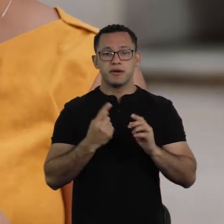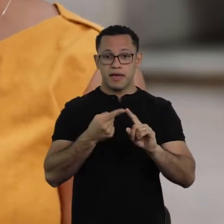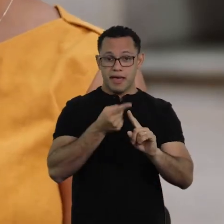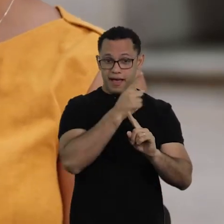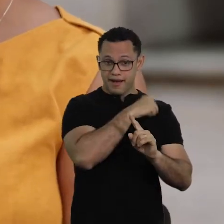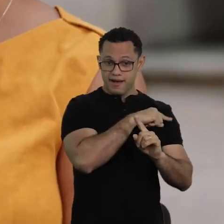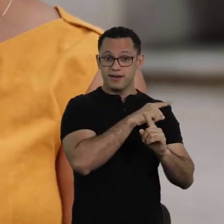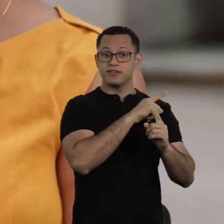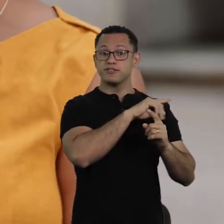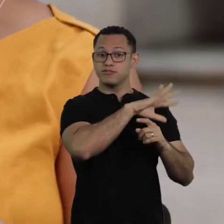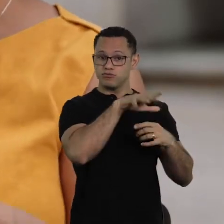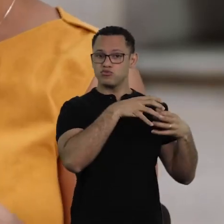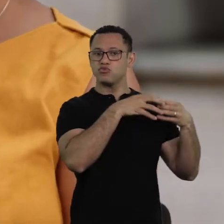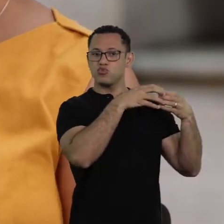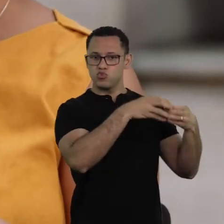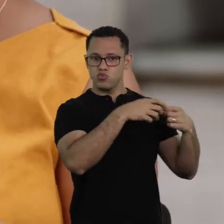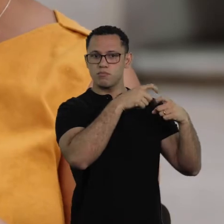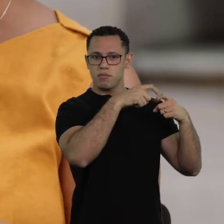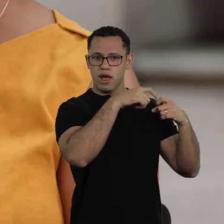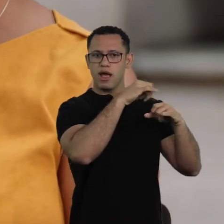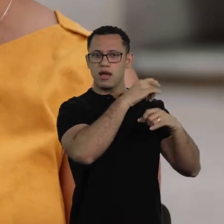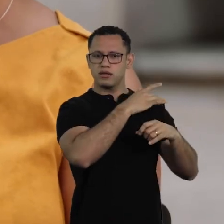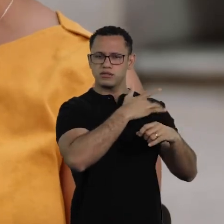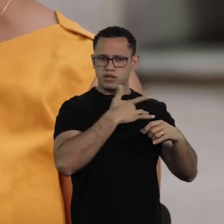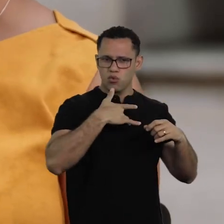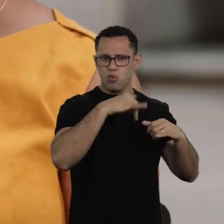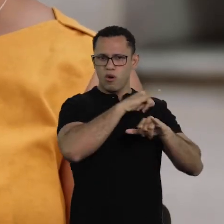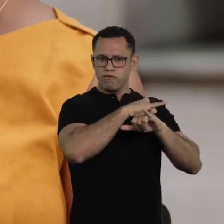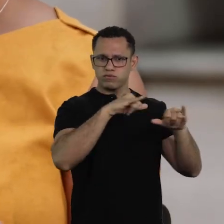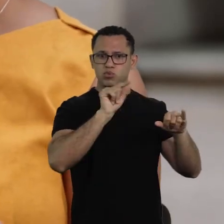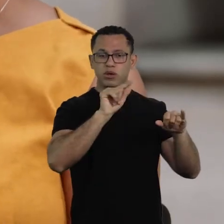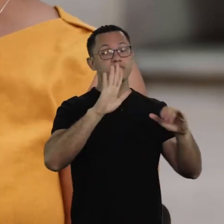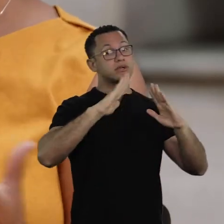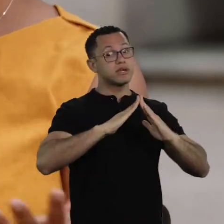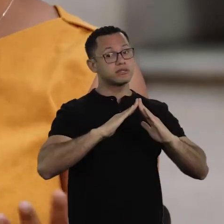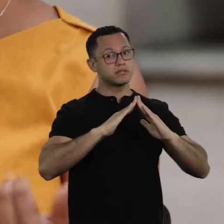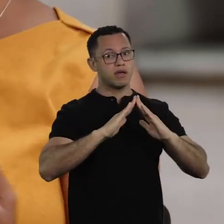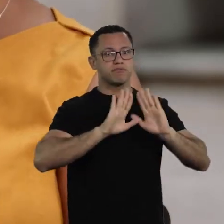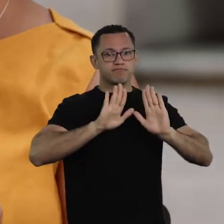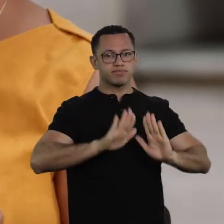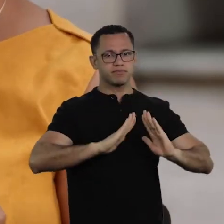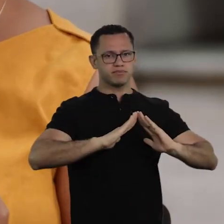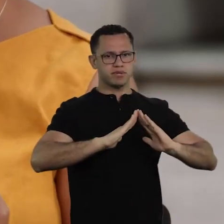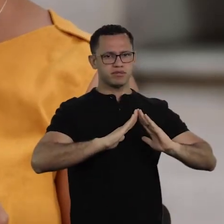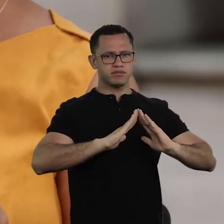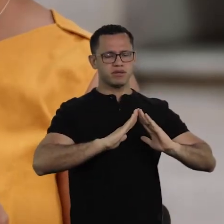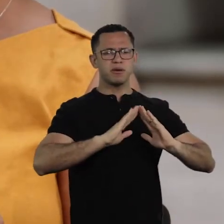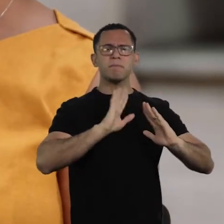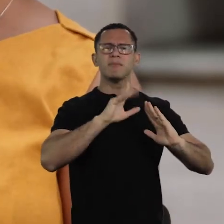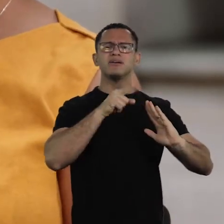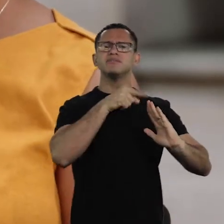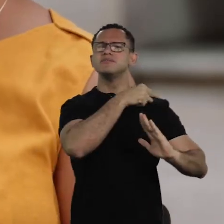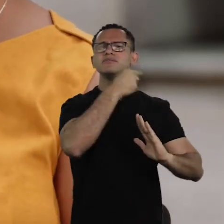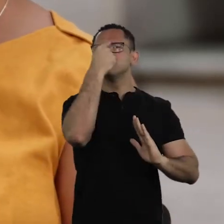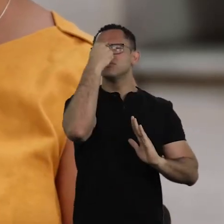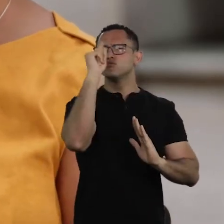was to isolate ourselves, right? But, no one thought about public policies, there were no conditions